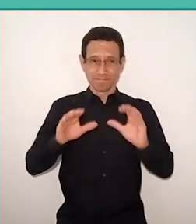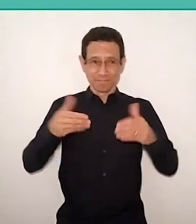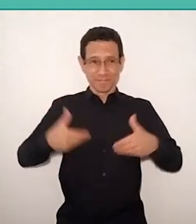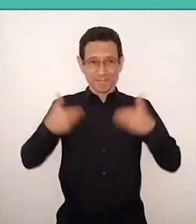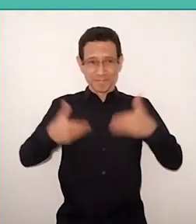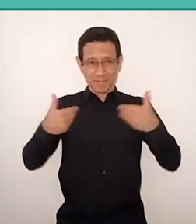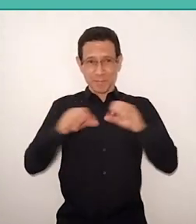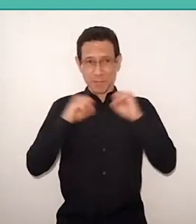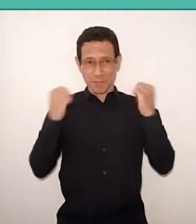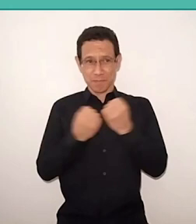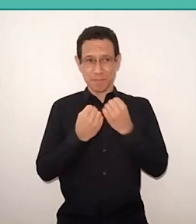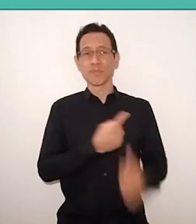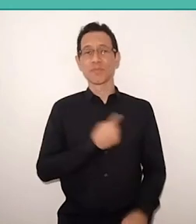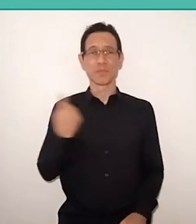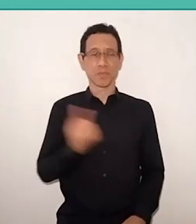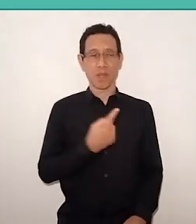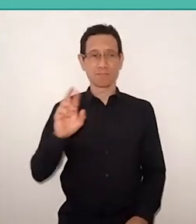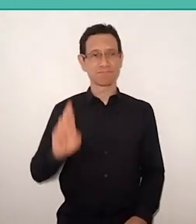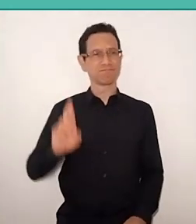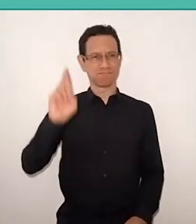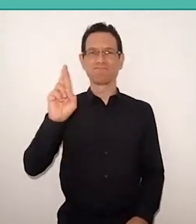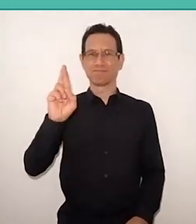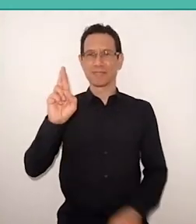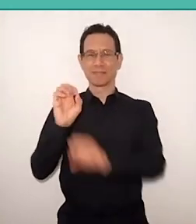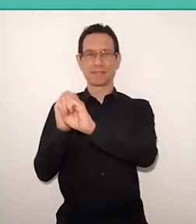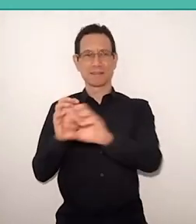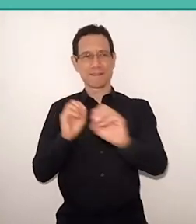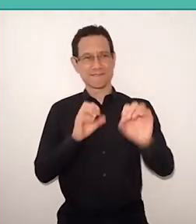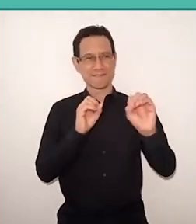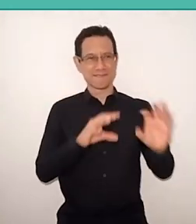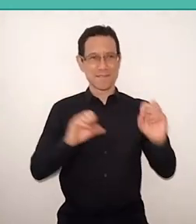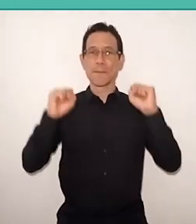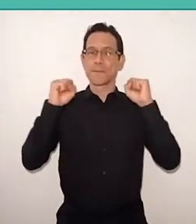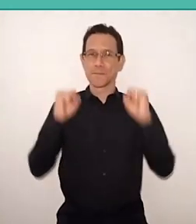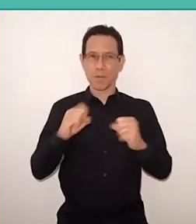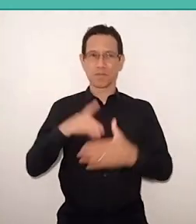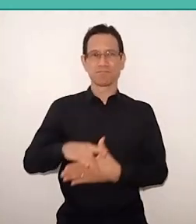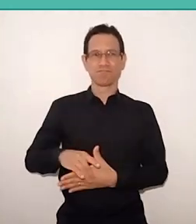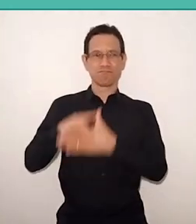responsible for education, who can lead something in education,